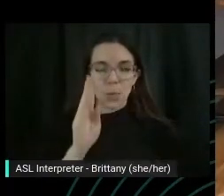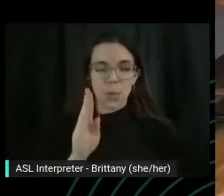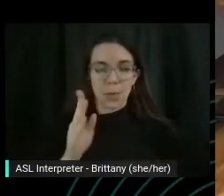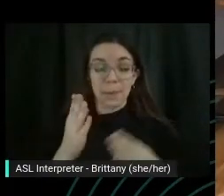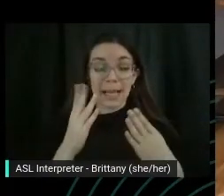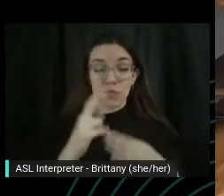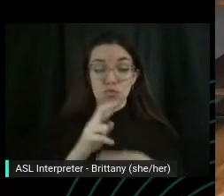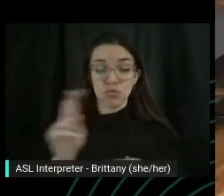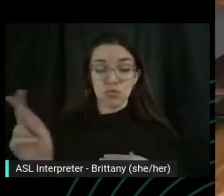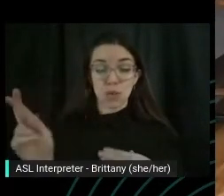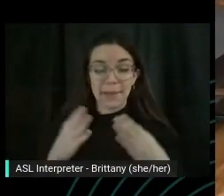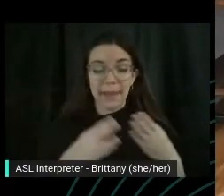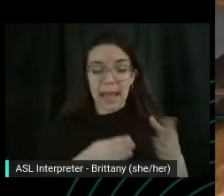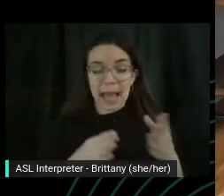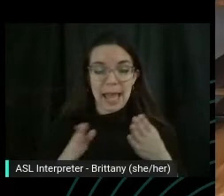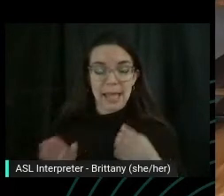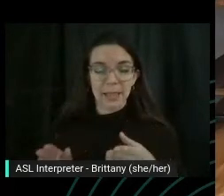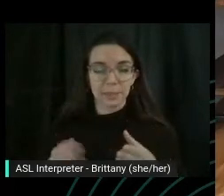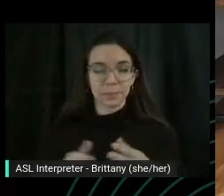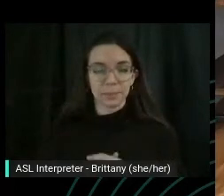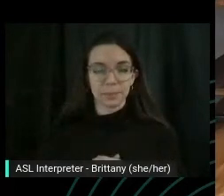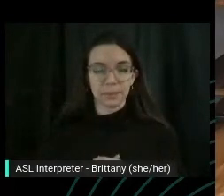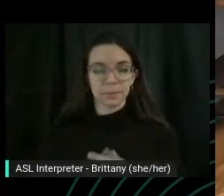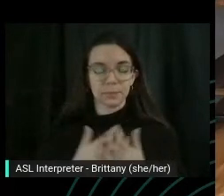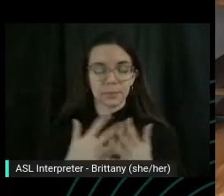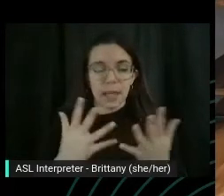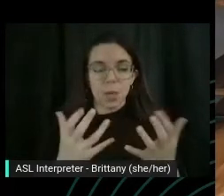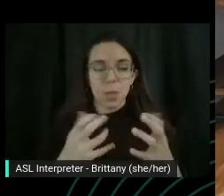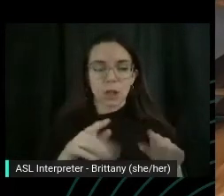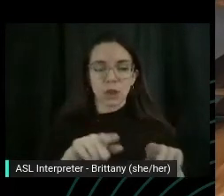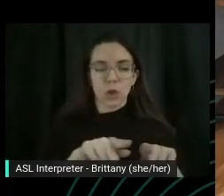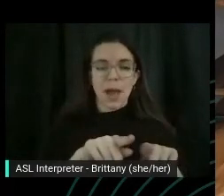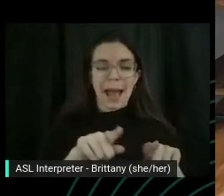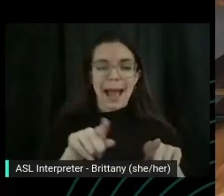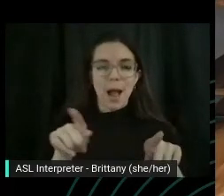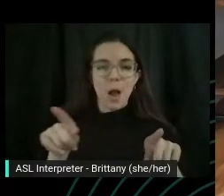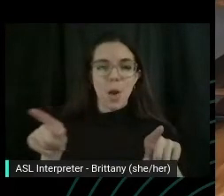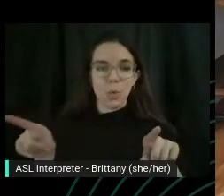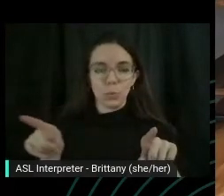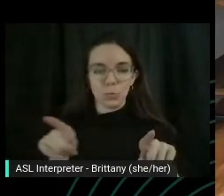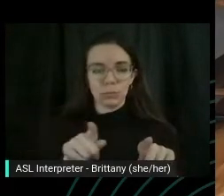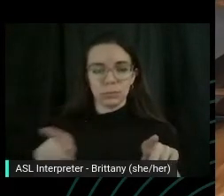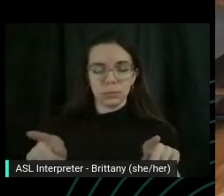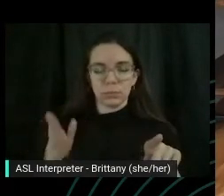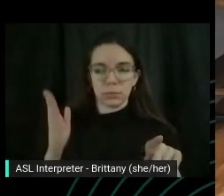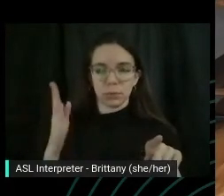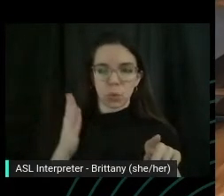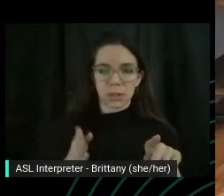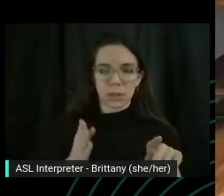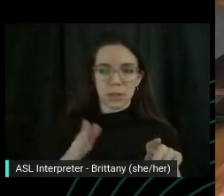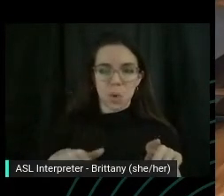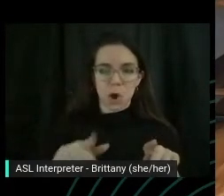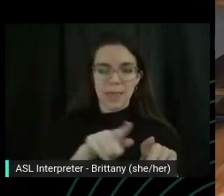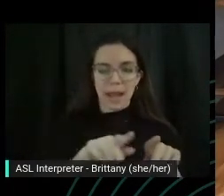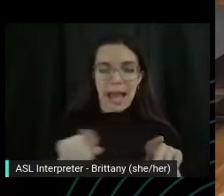I want to sort of go out towards the wall below, me, and then lift. Yes.